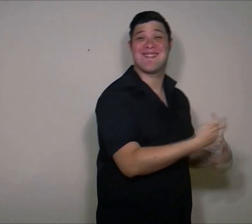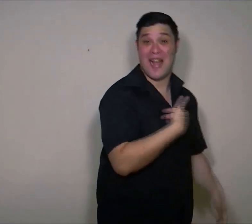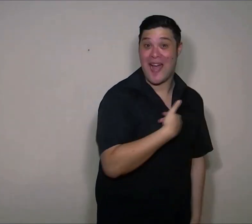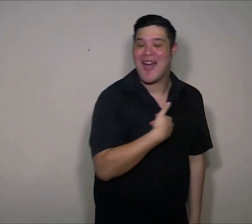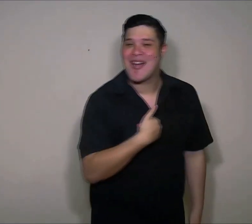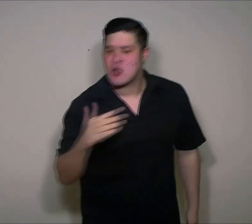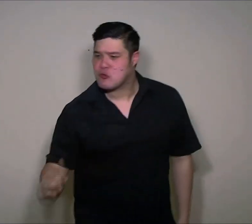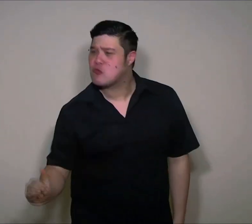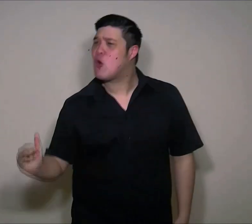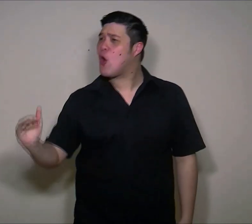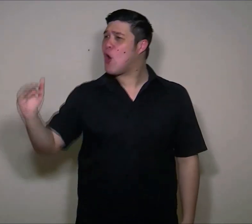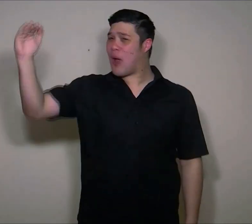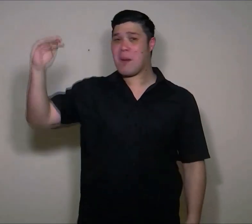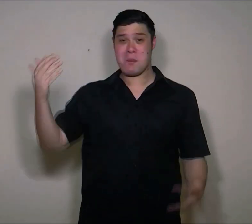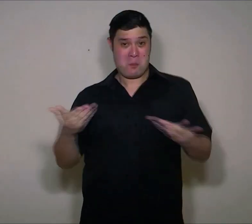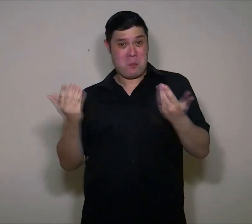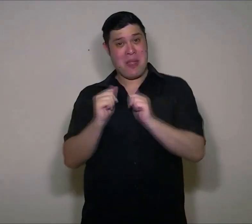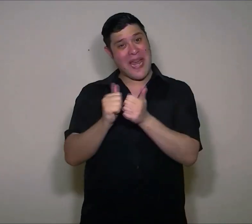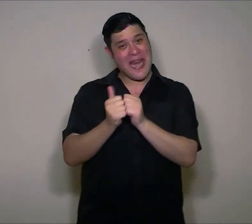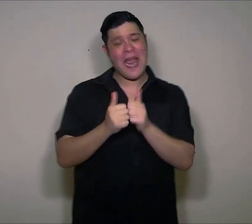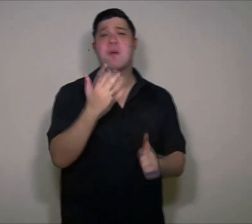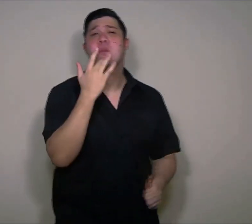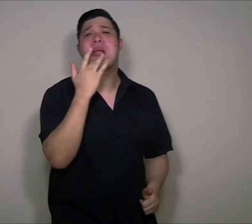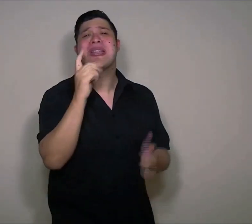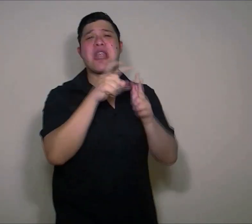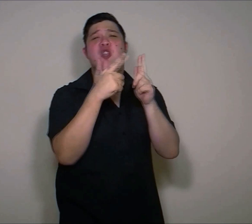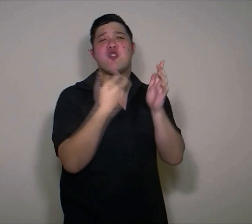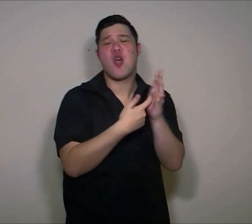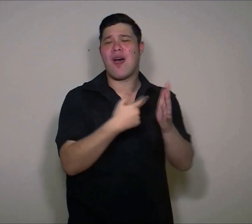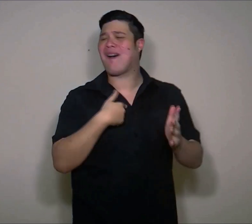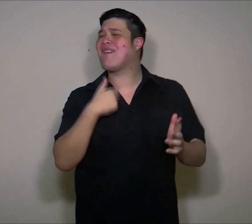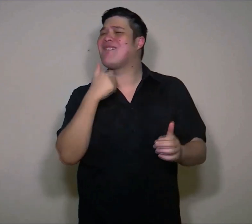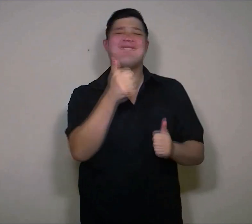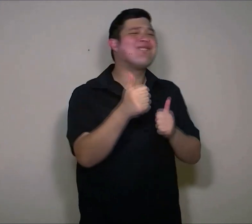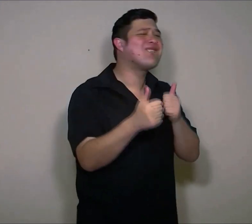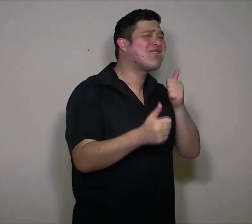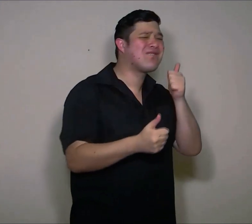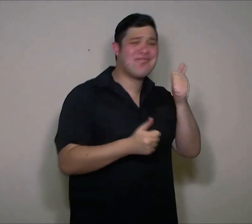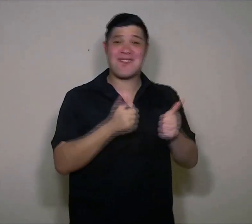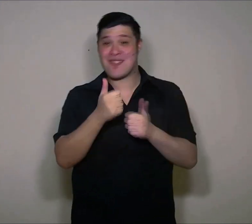Yes i like playing Doctor was my favourite game indoors